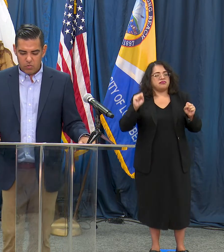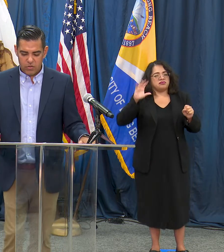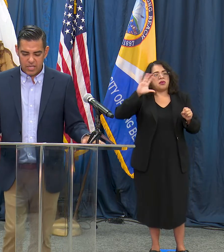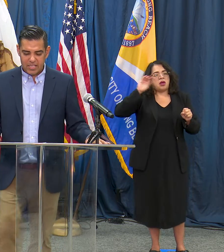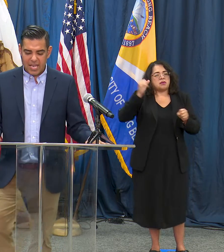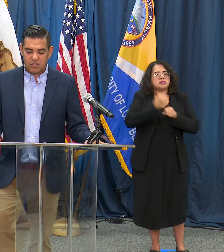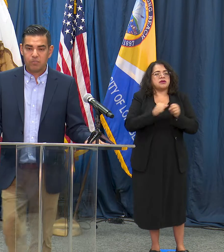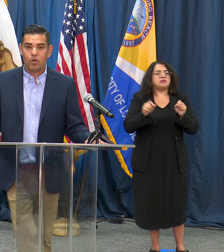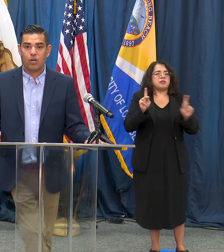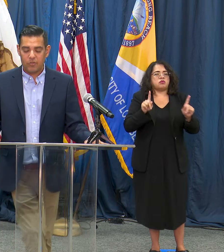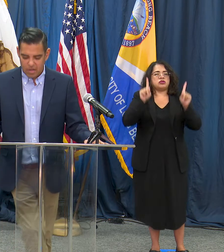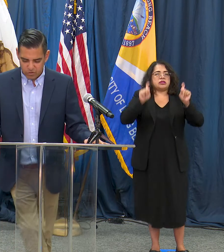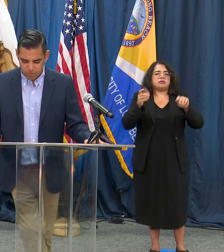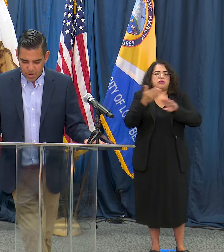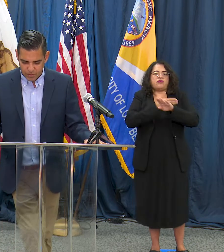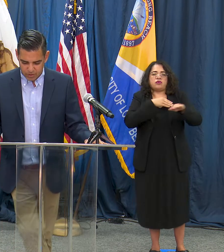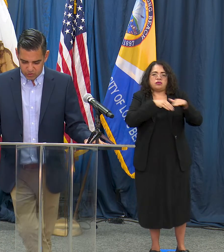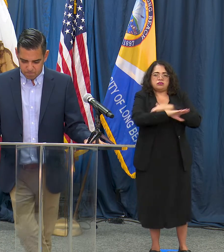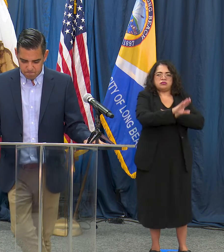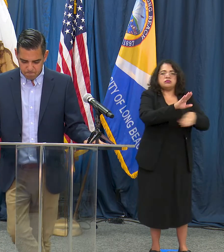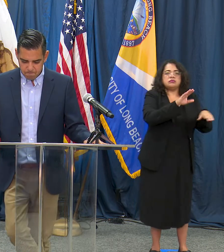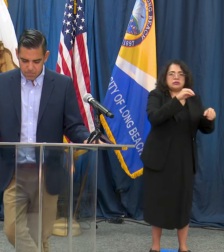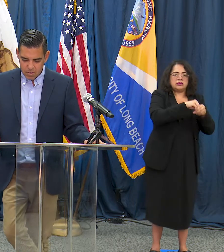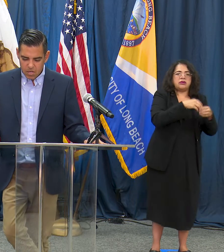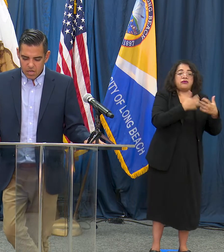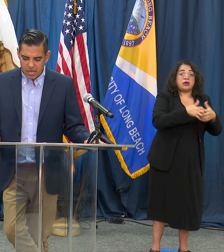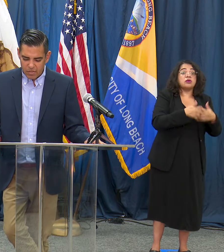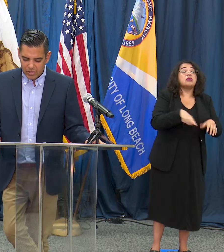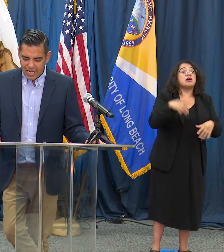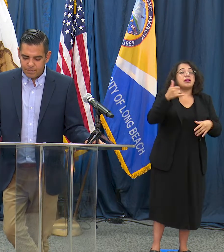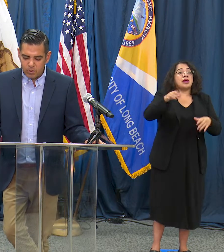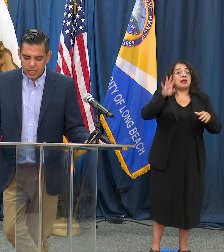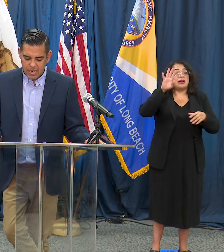the cases per 100,000 population. The light blue line